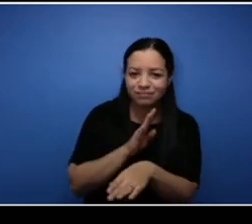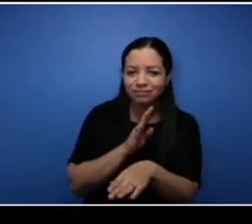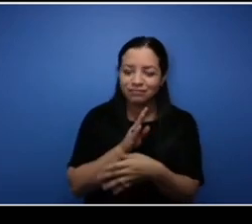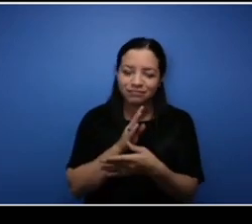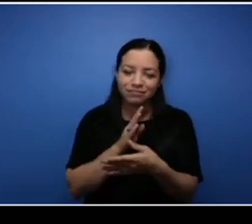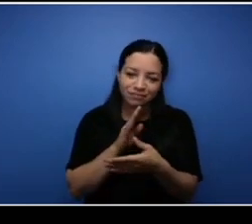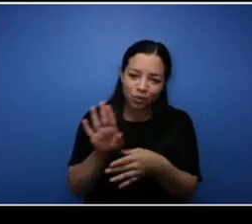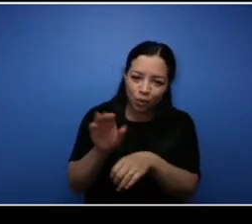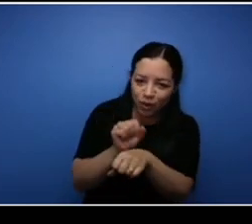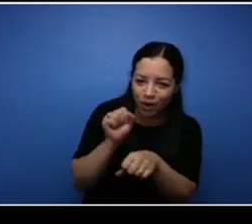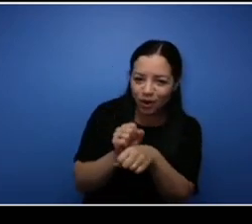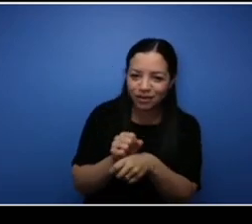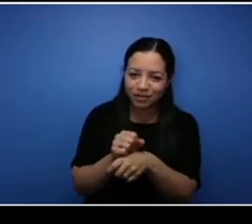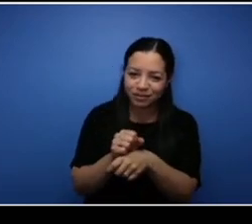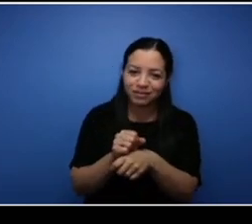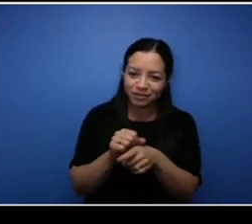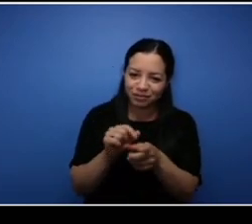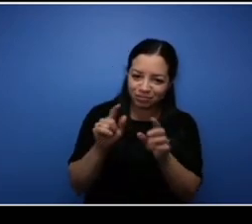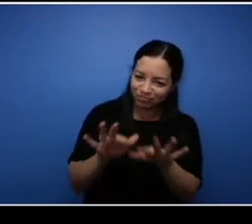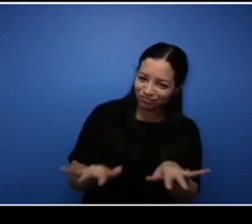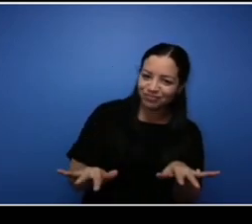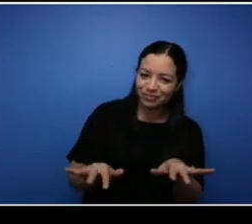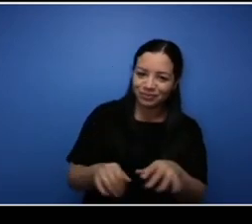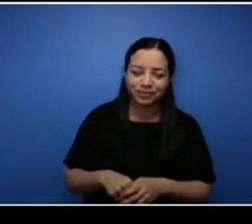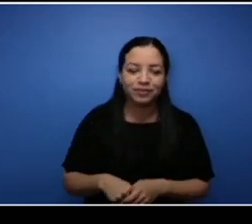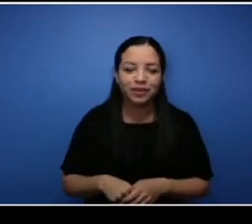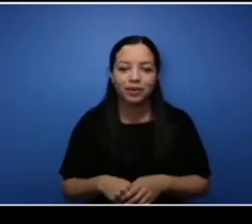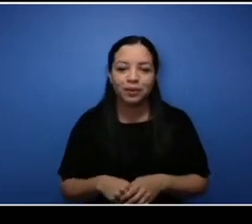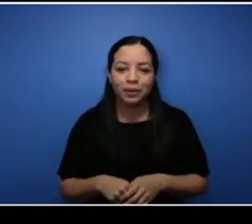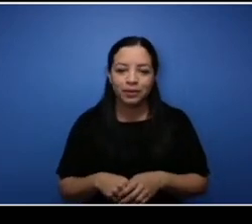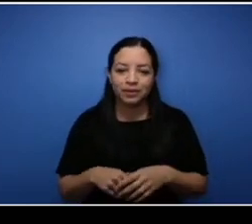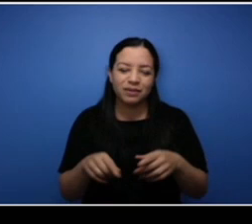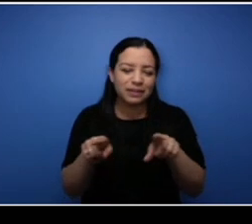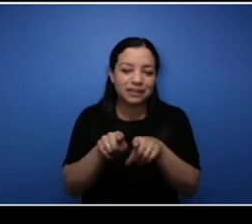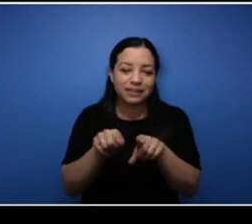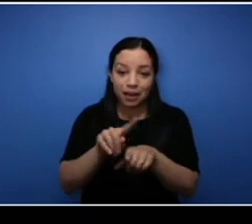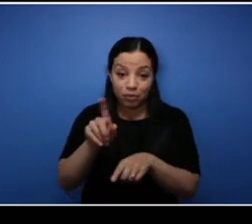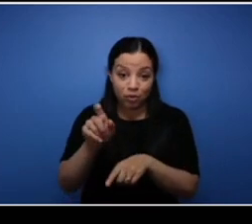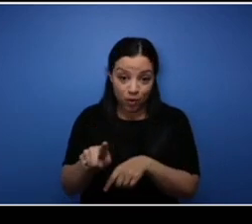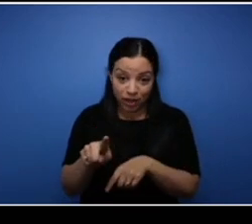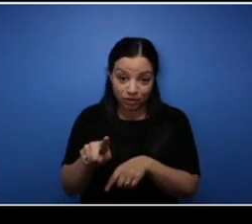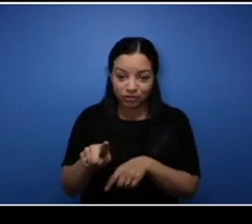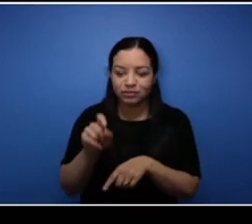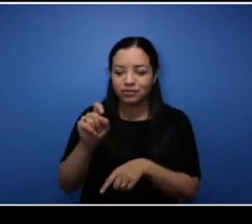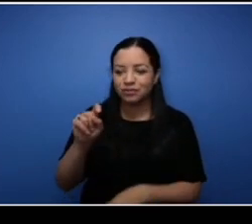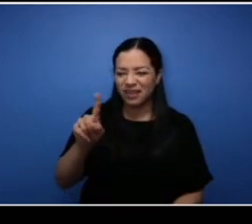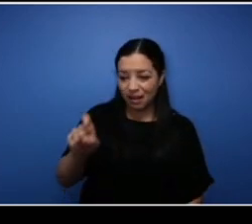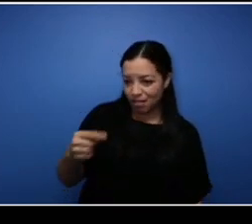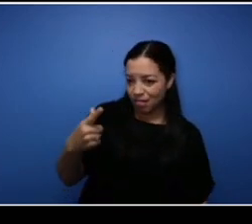So the next question, well same question, I'm going to ask Glenn is what is next for